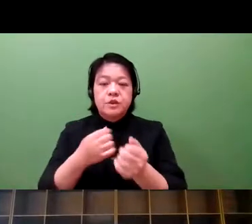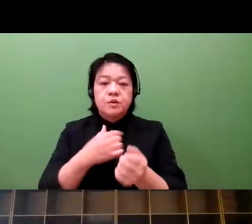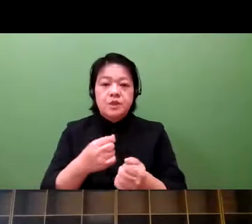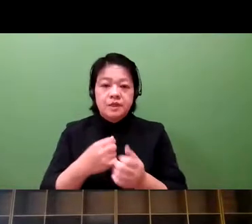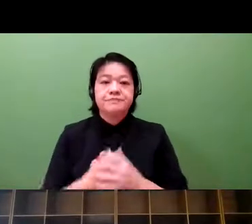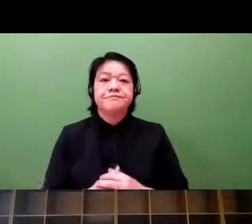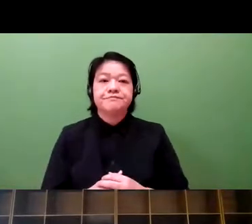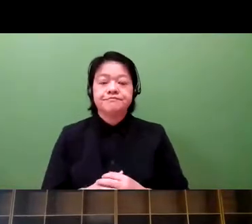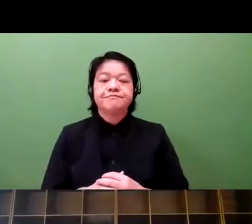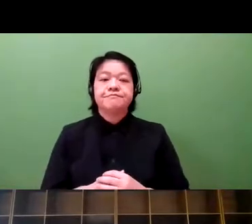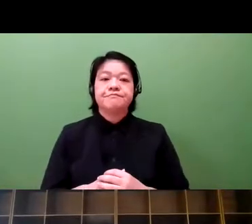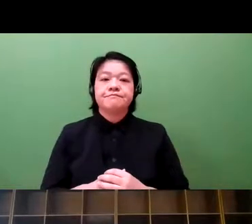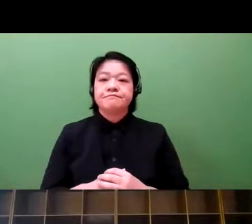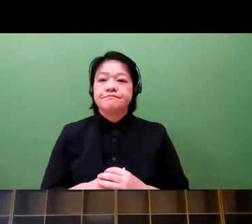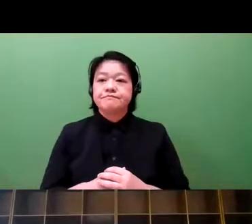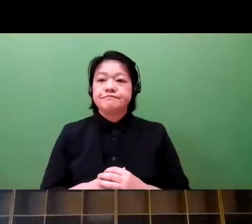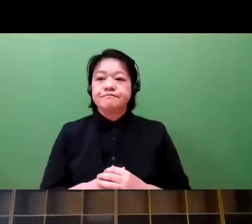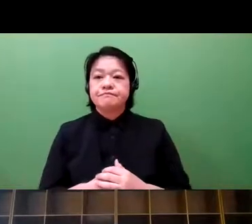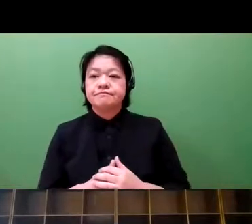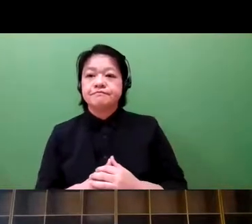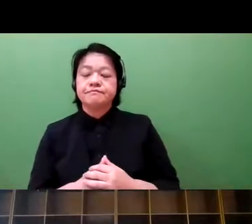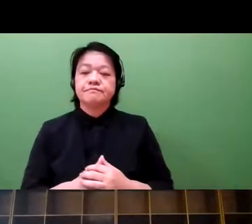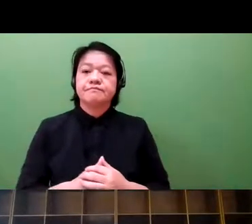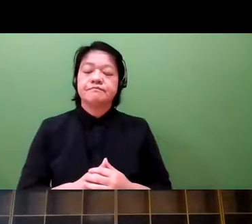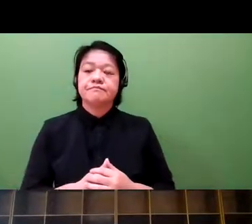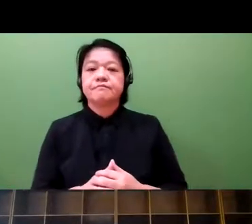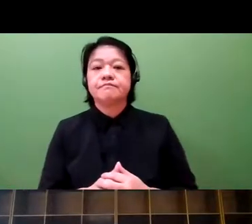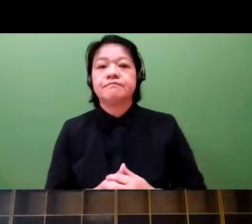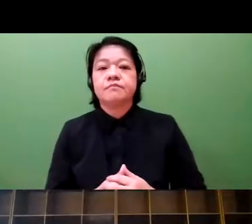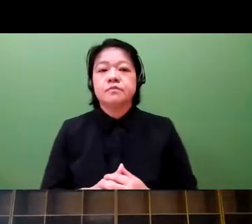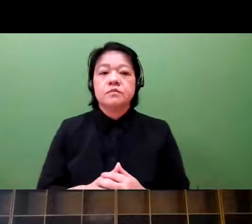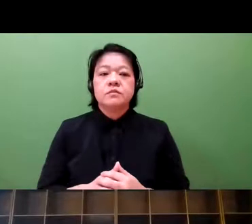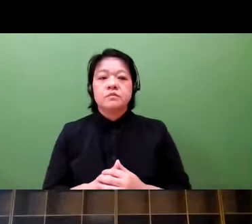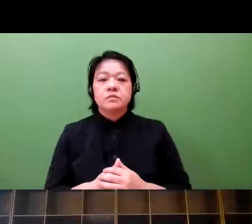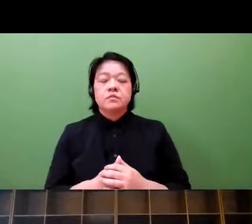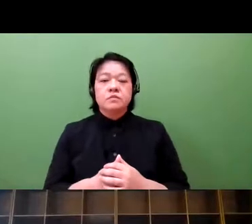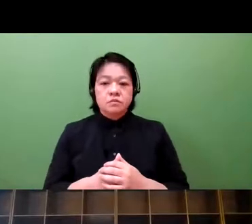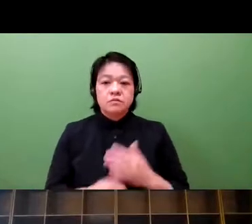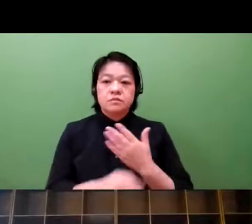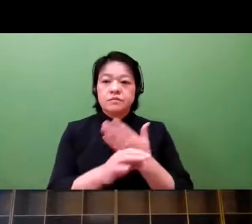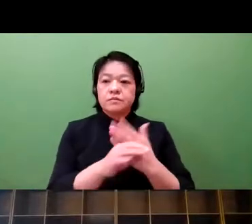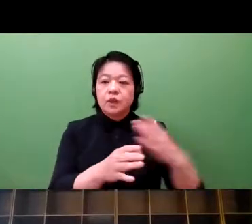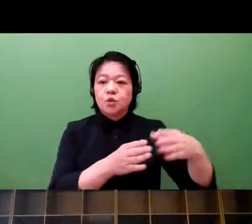this, as you can see on this slide,